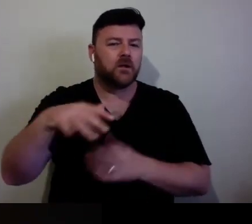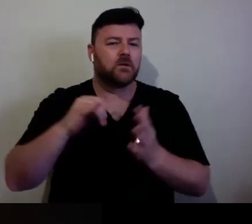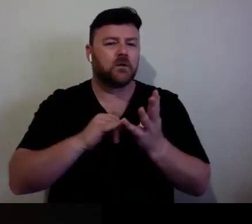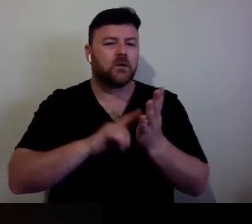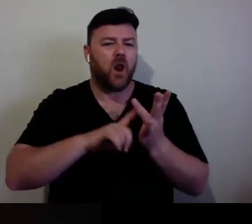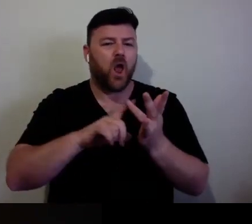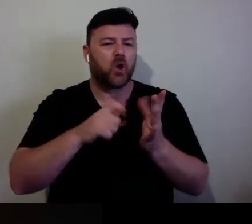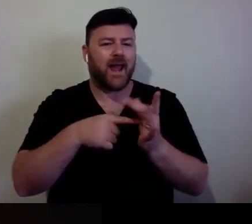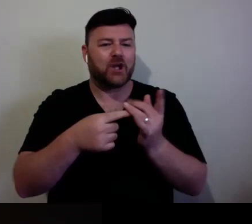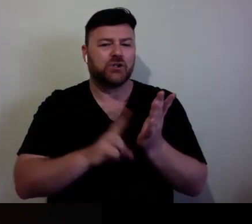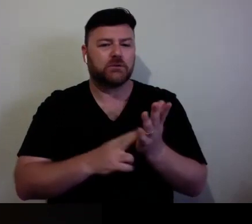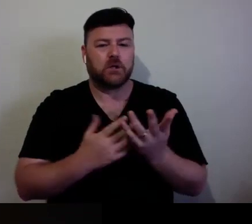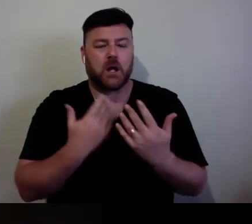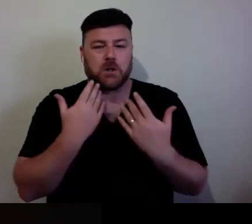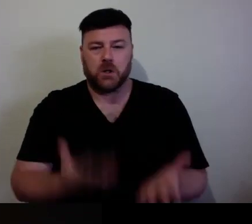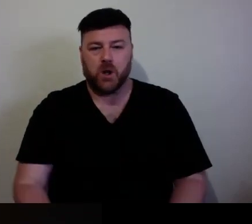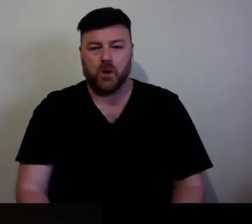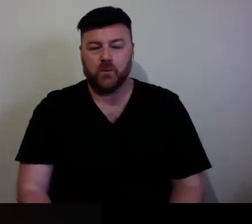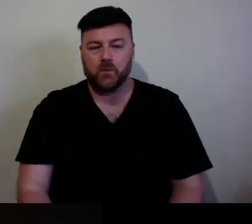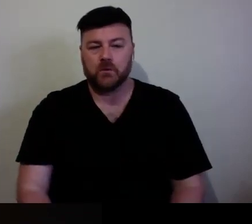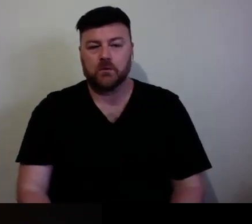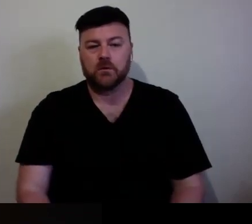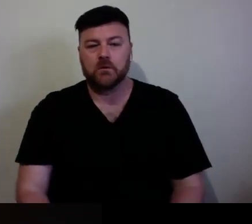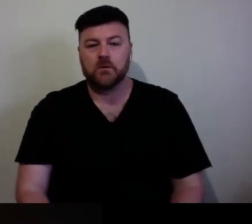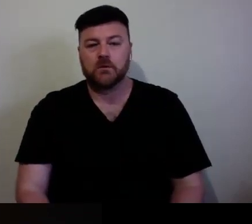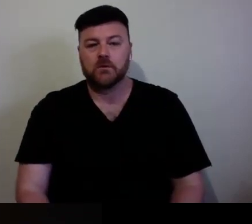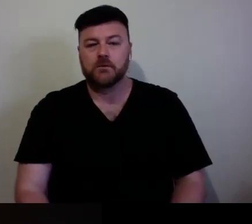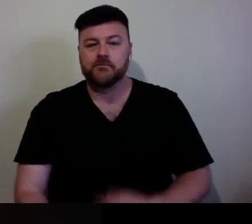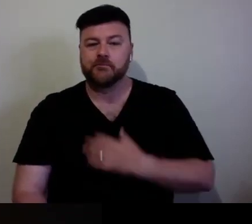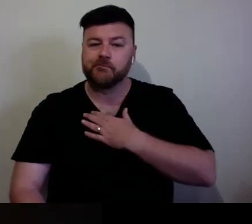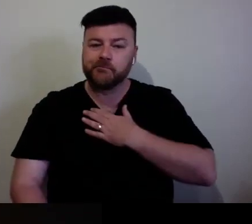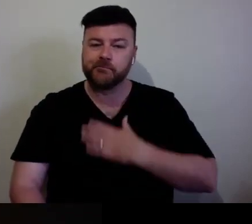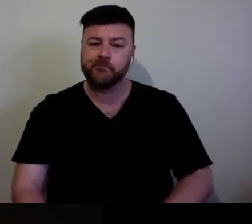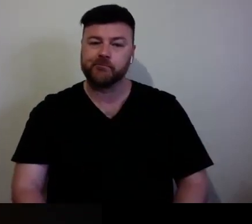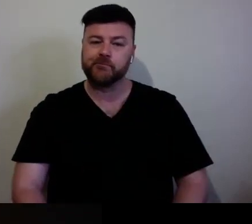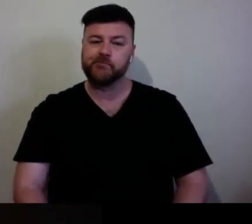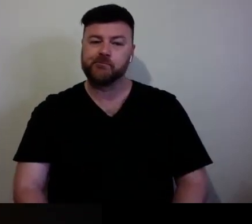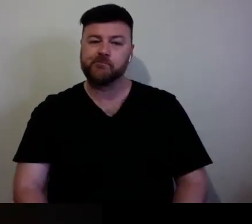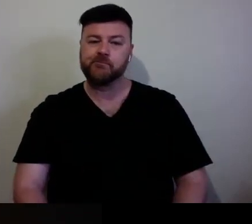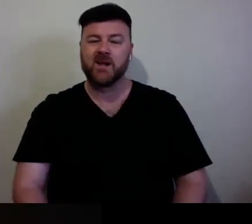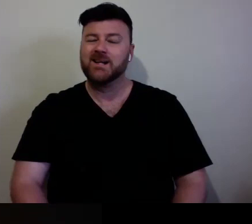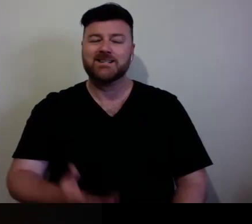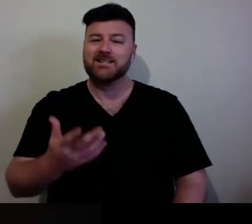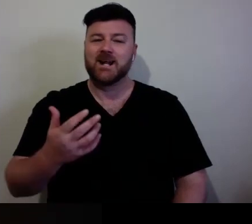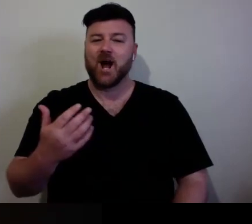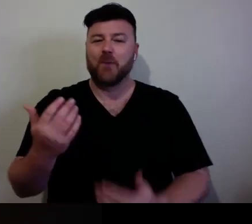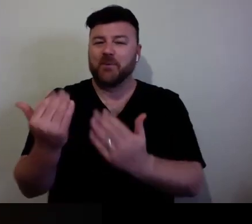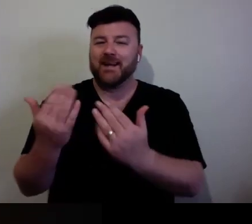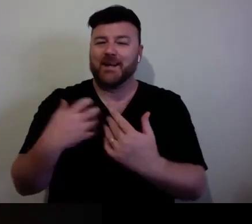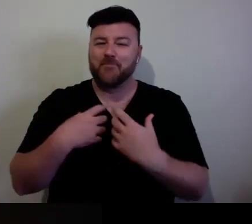I'm not sure. I think I would have to understand more of what you're talking about.